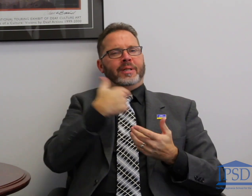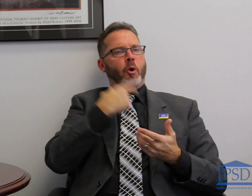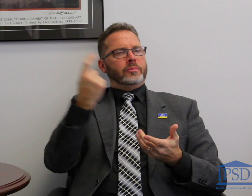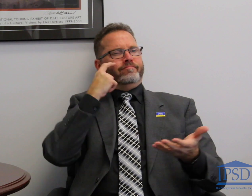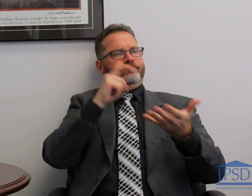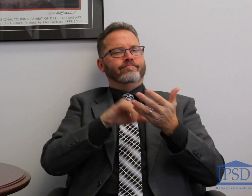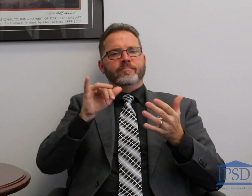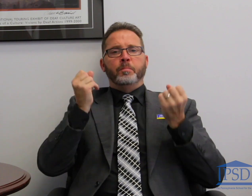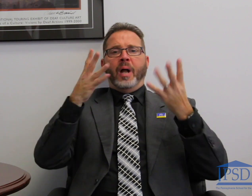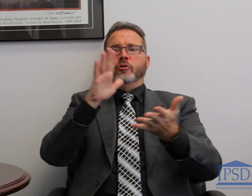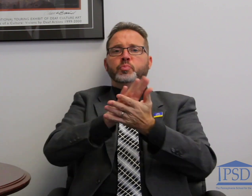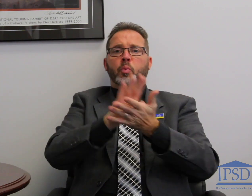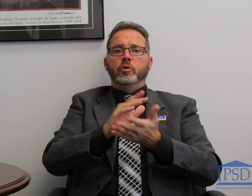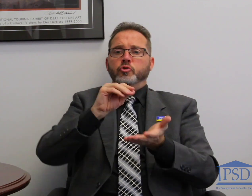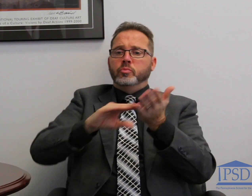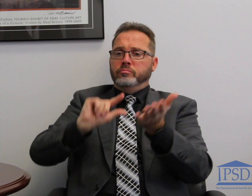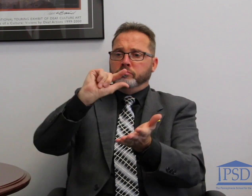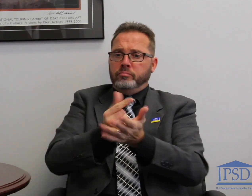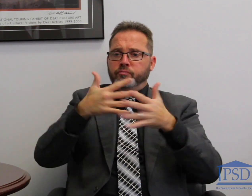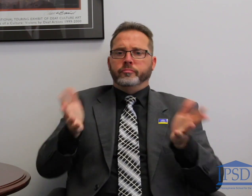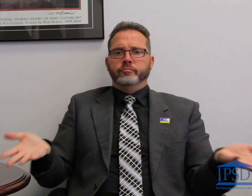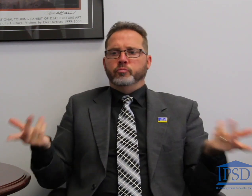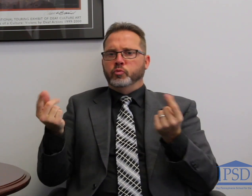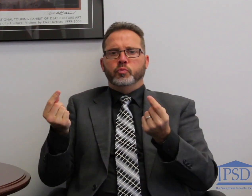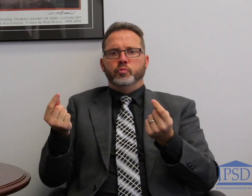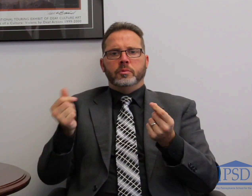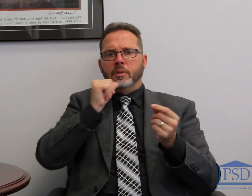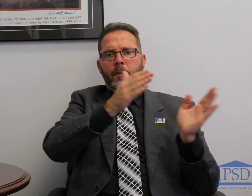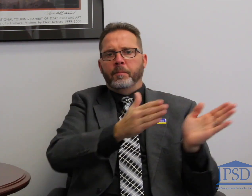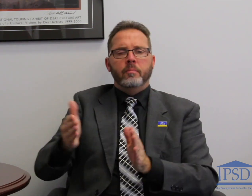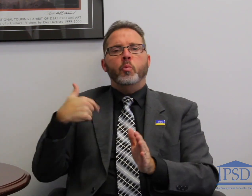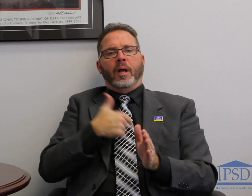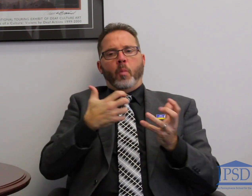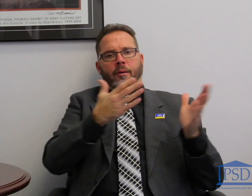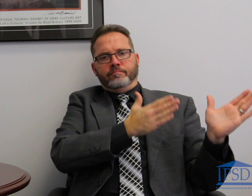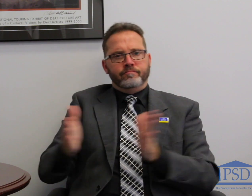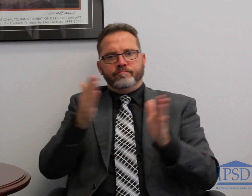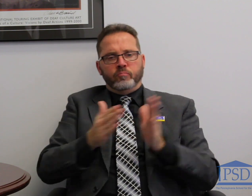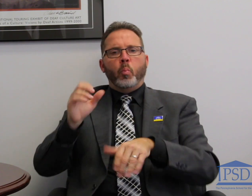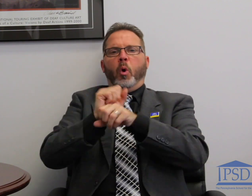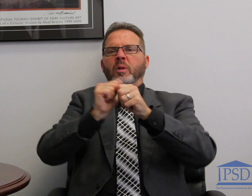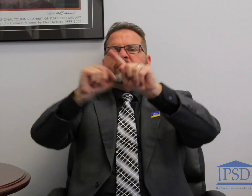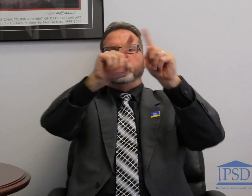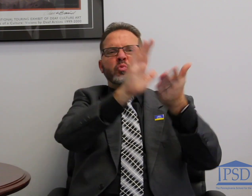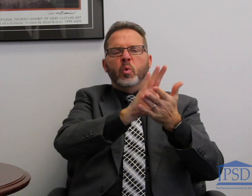we are seeing a lot of growth in attention and size. It is important for our students to be prepared for the real world when they leave.